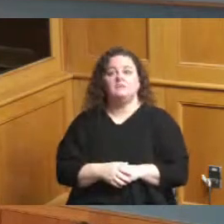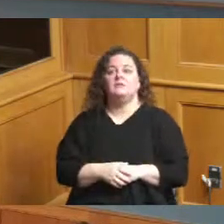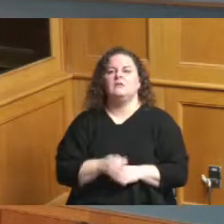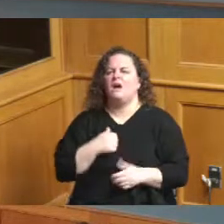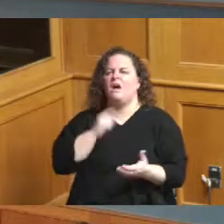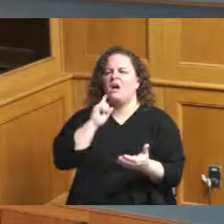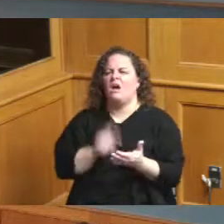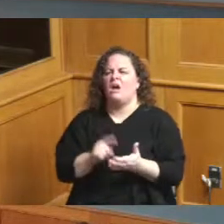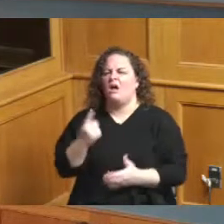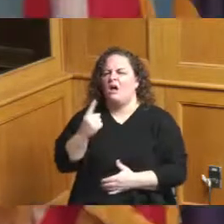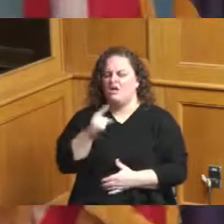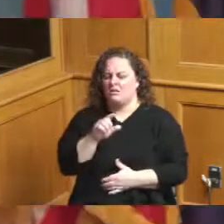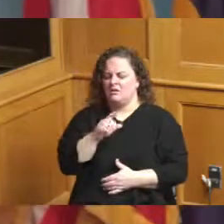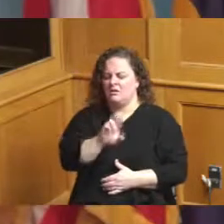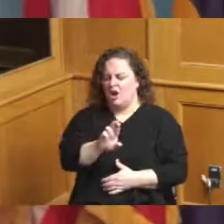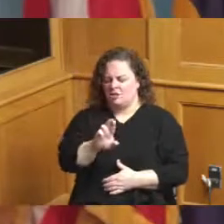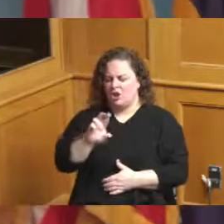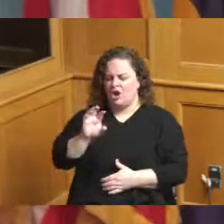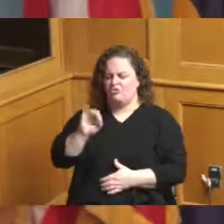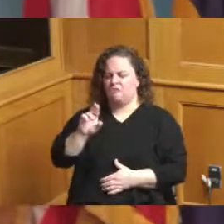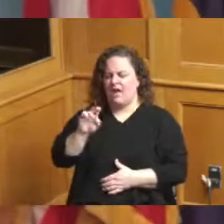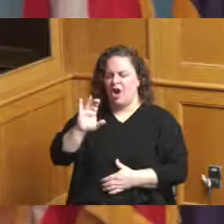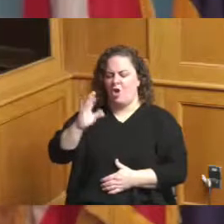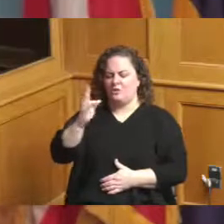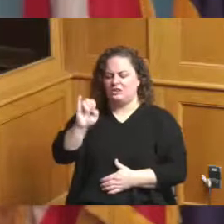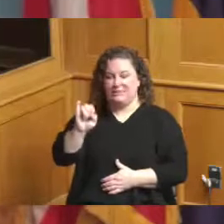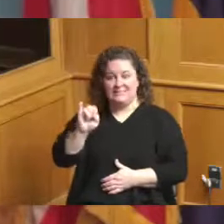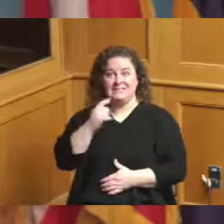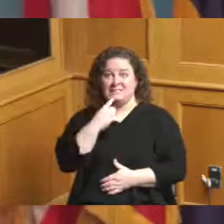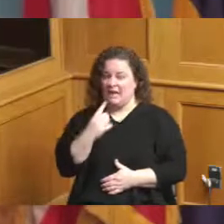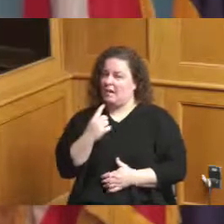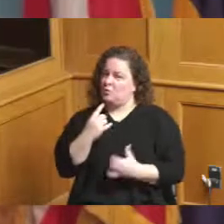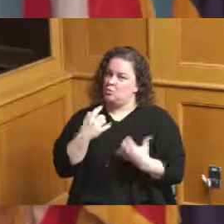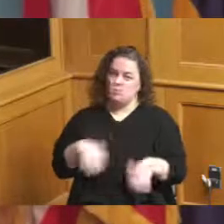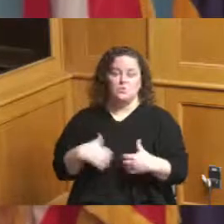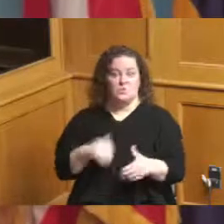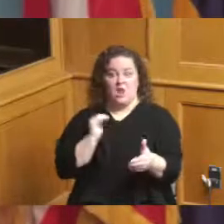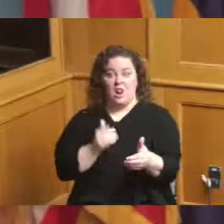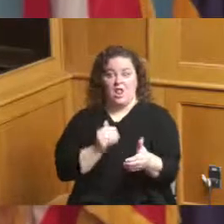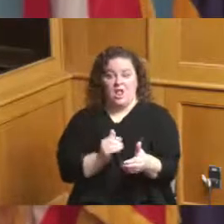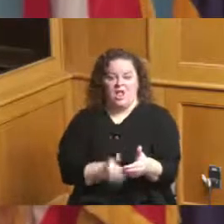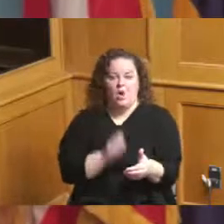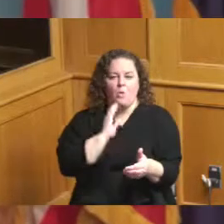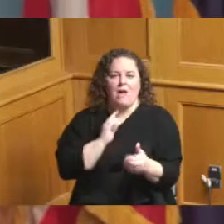Dr Fauci said these days may be behind us so that was positive I certainly won't be cautious but